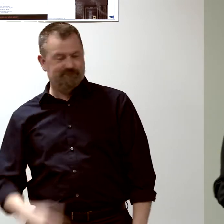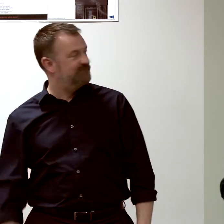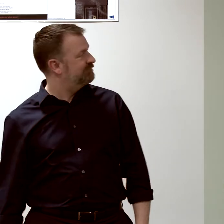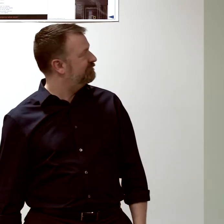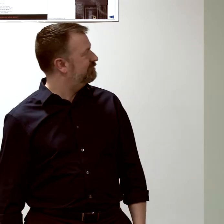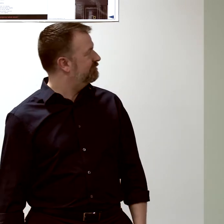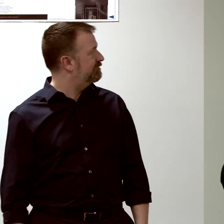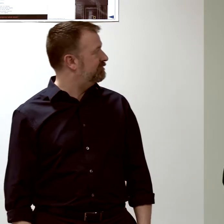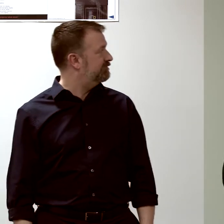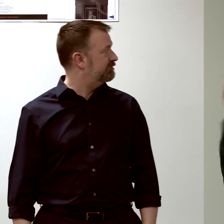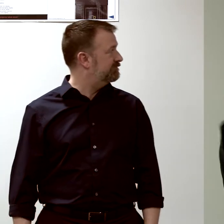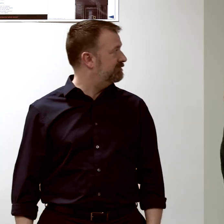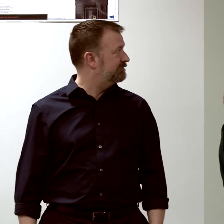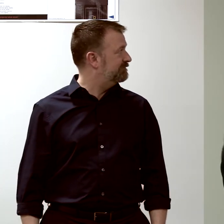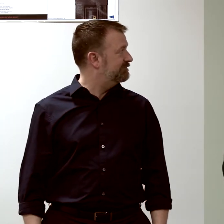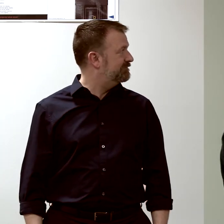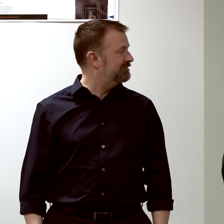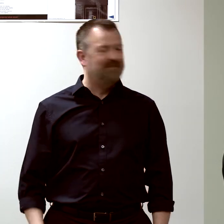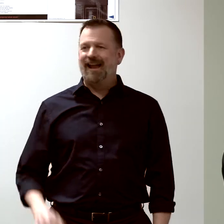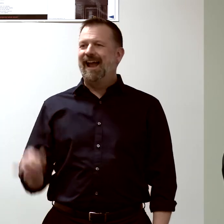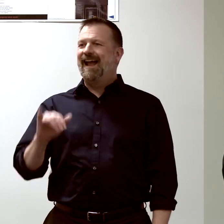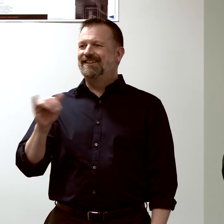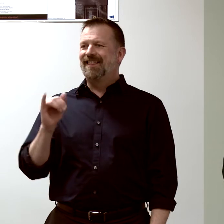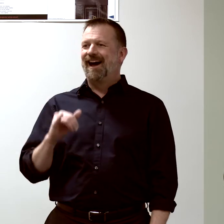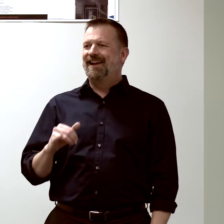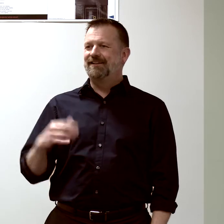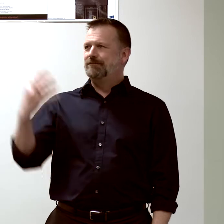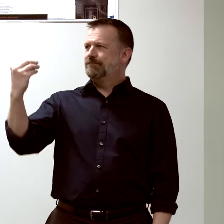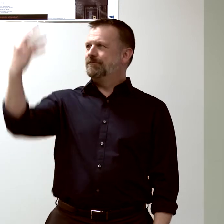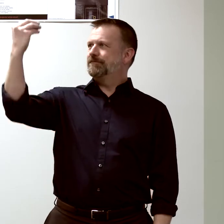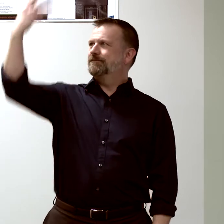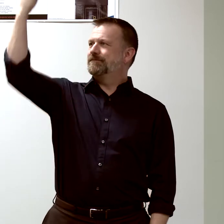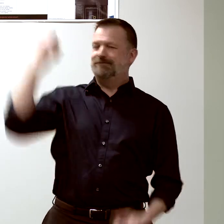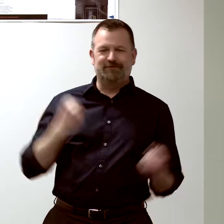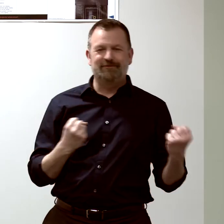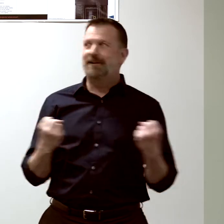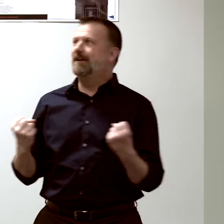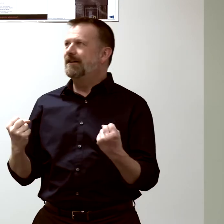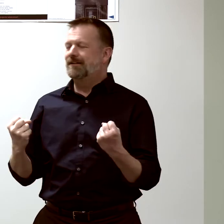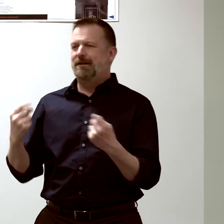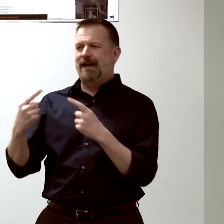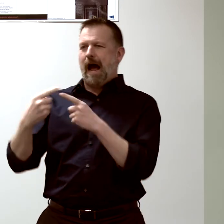it's the exact opposite of a traffic light; I've never understood why--